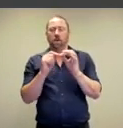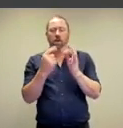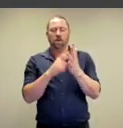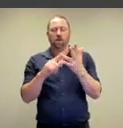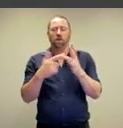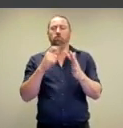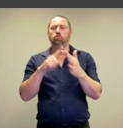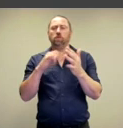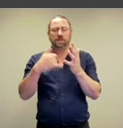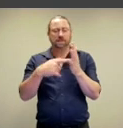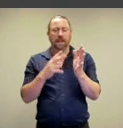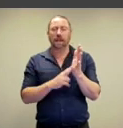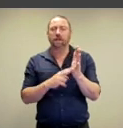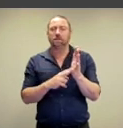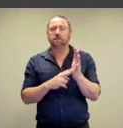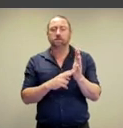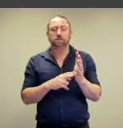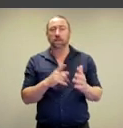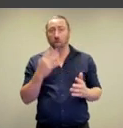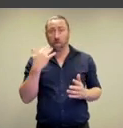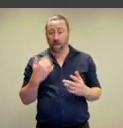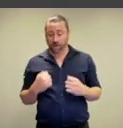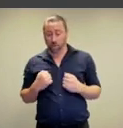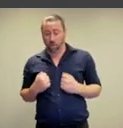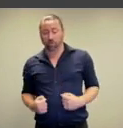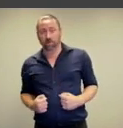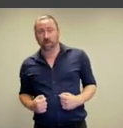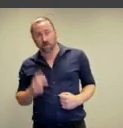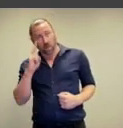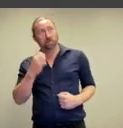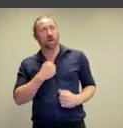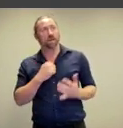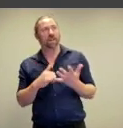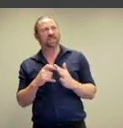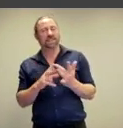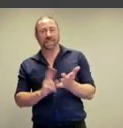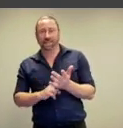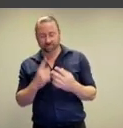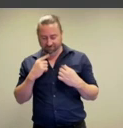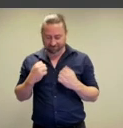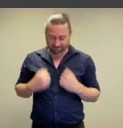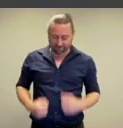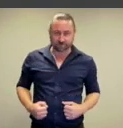with fellow artist Brooke Stamp who is